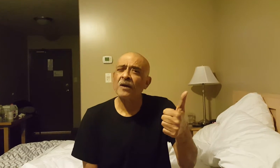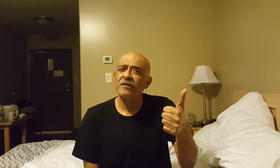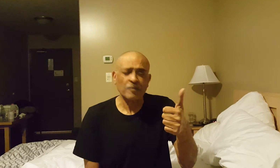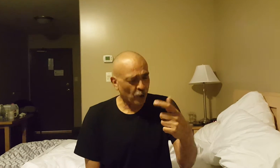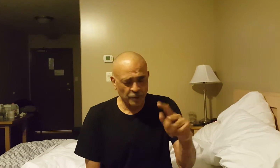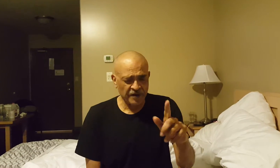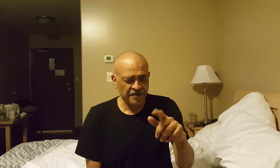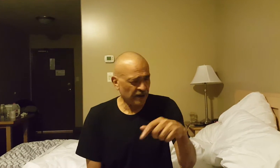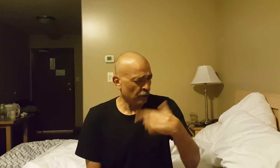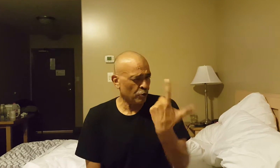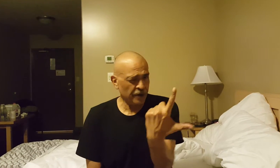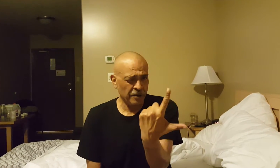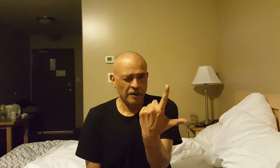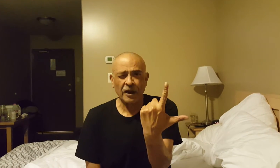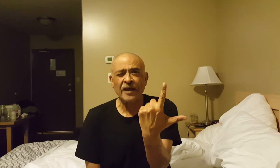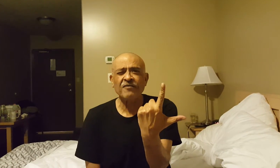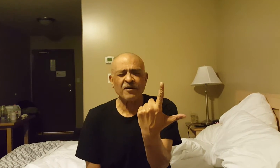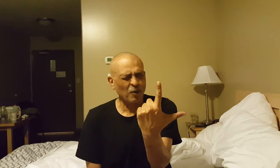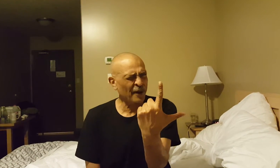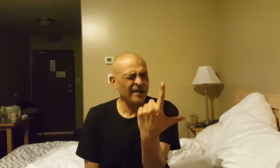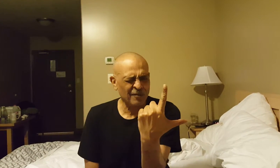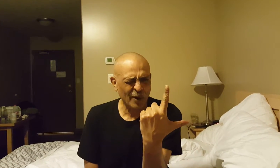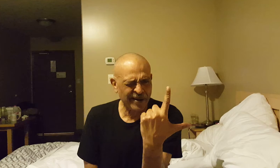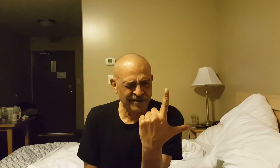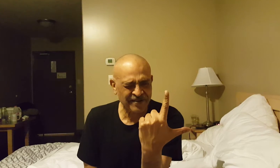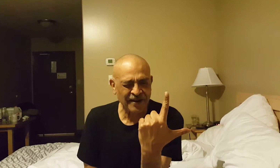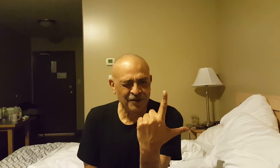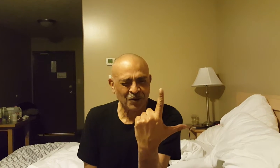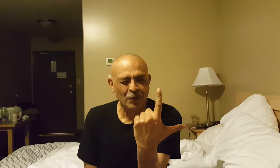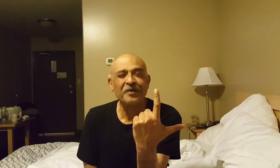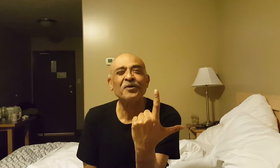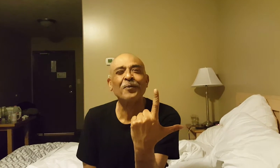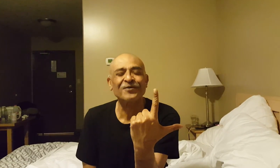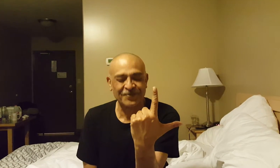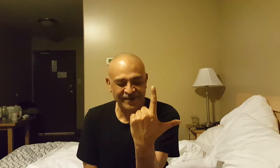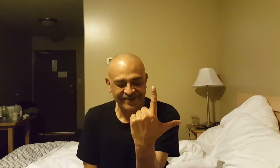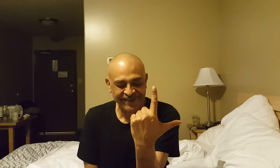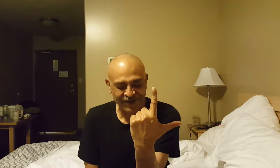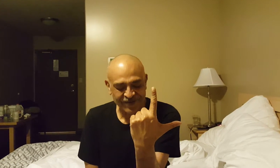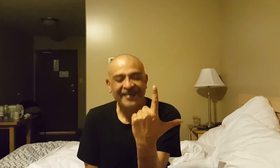there's a probability that it could be alive, and, from why I understand, the weird possibility of